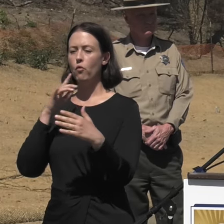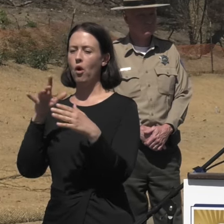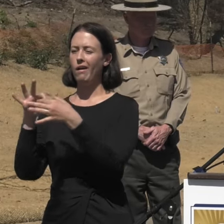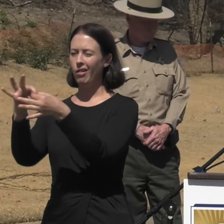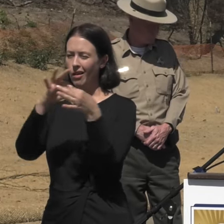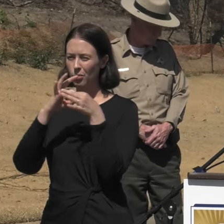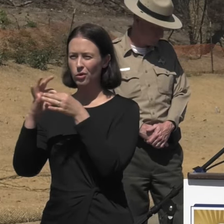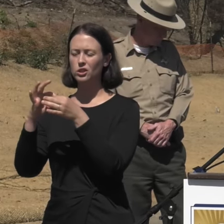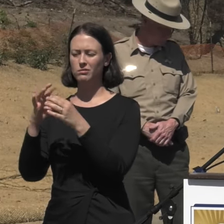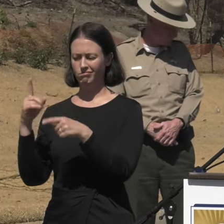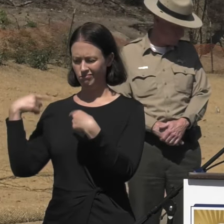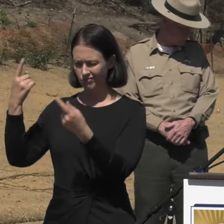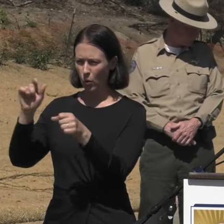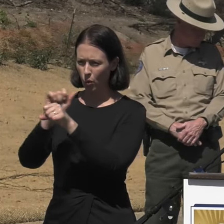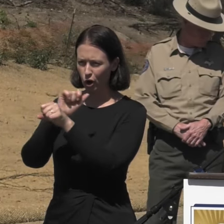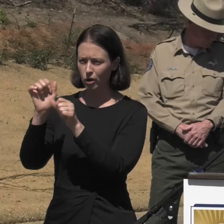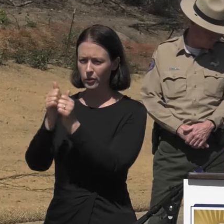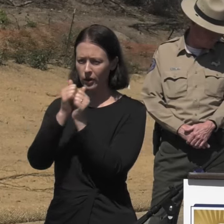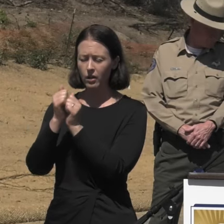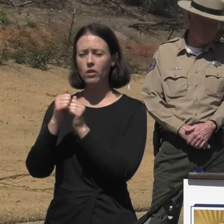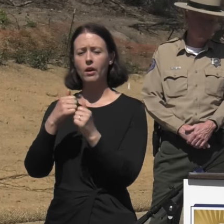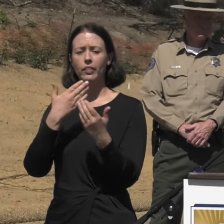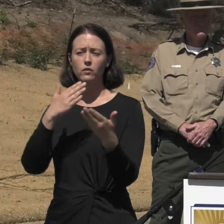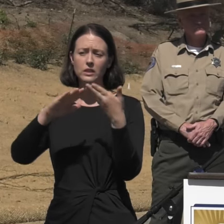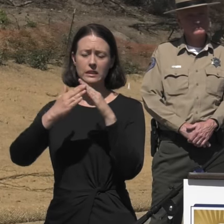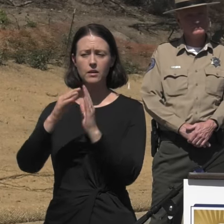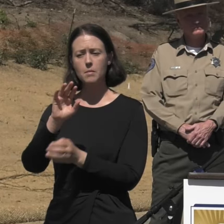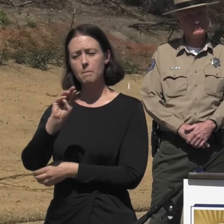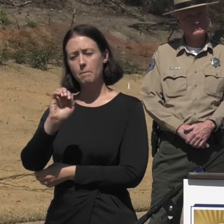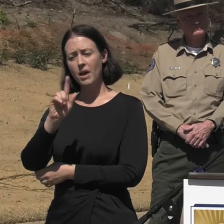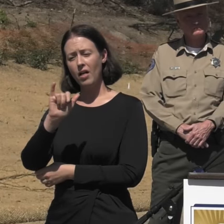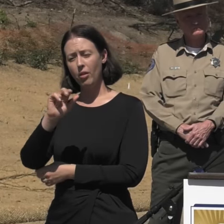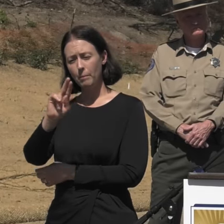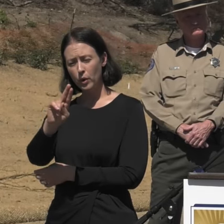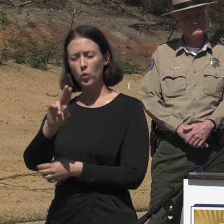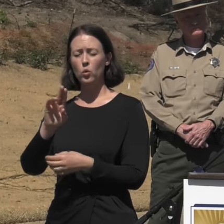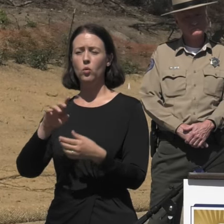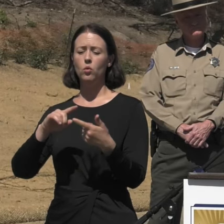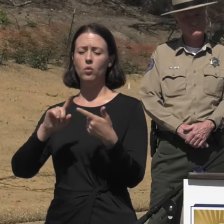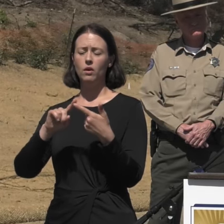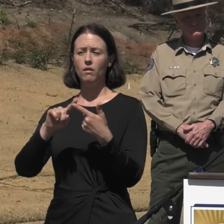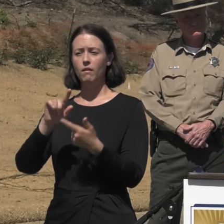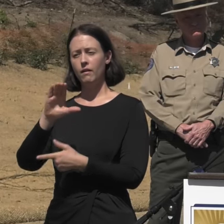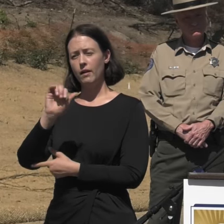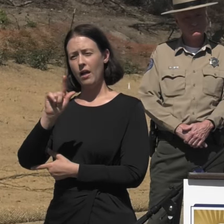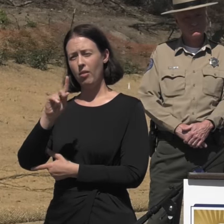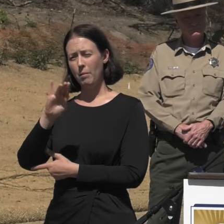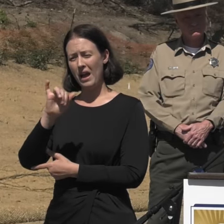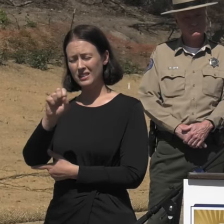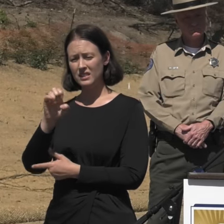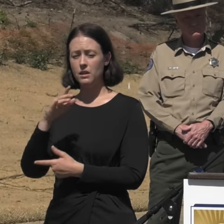And thank you to the cities of Malibu and Agoura Hills, Calabasas for allowing us to serve in the unincorporated community as well.